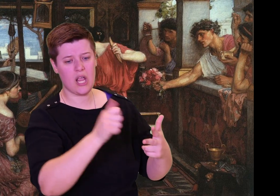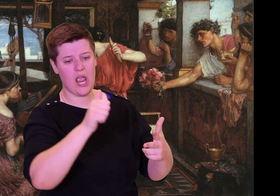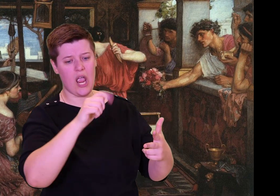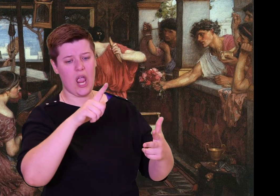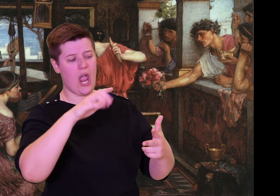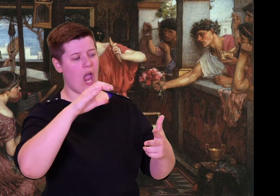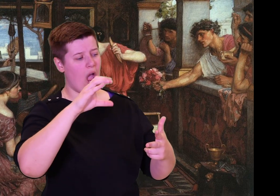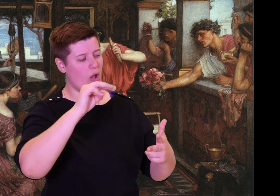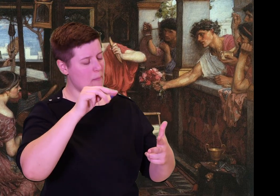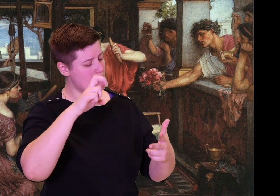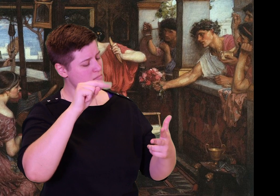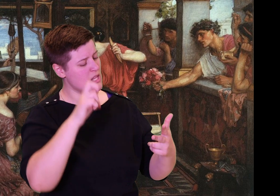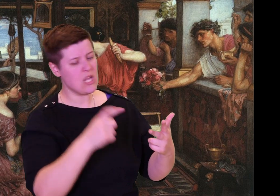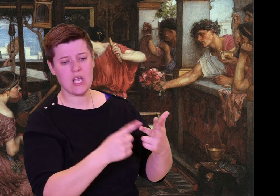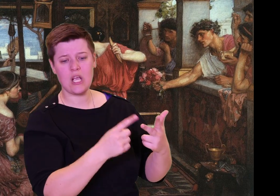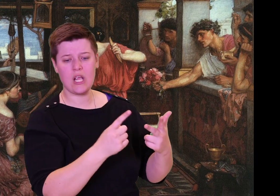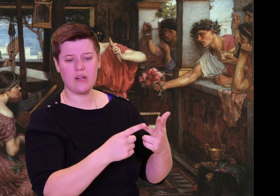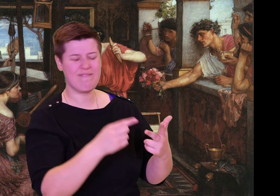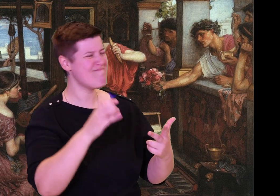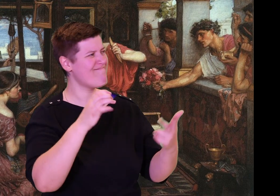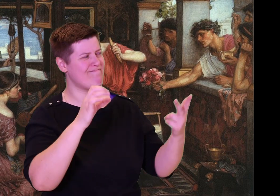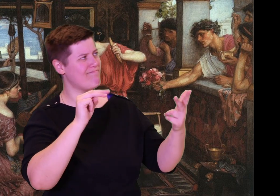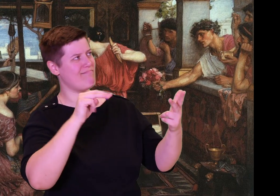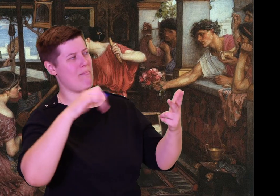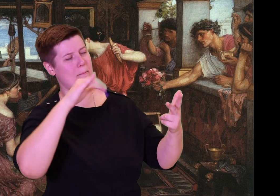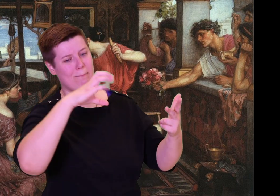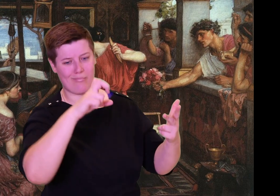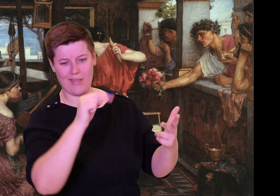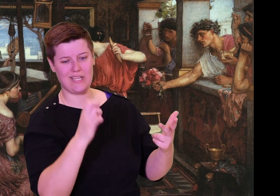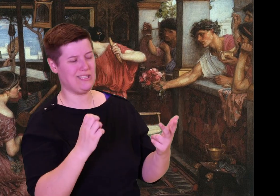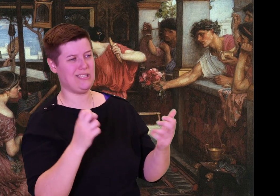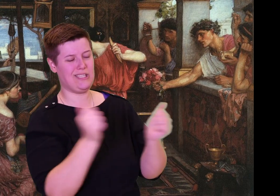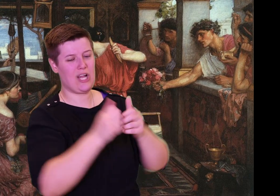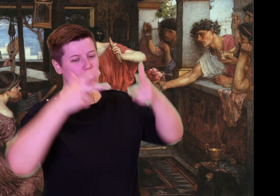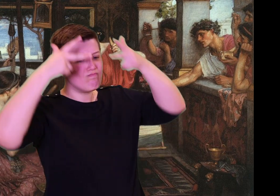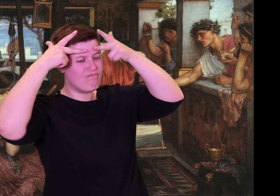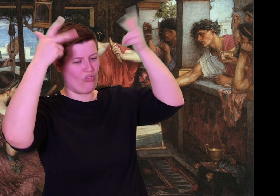will keep eating up your wealth, and livelihood, as long as she pursues this